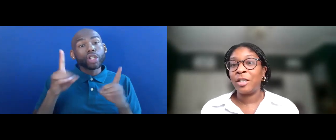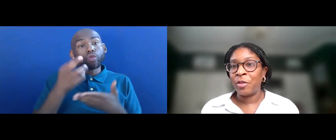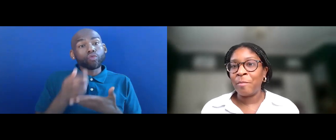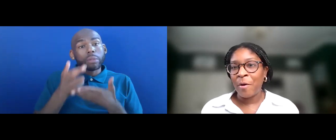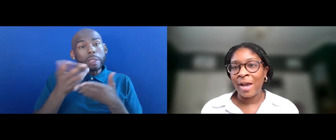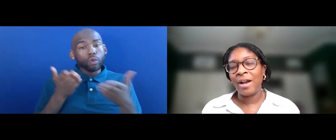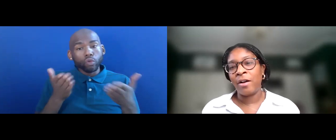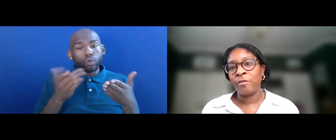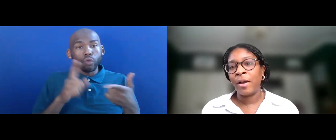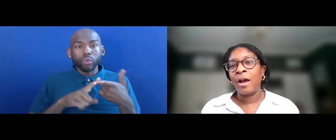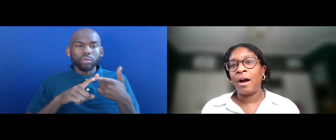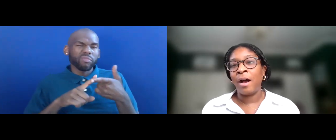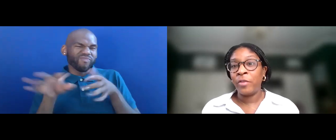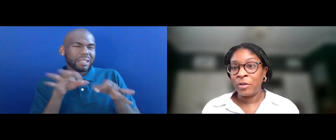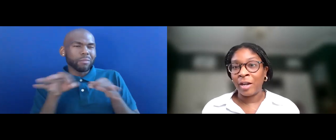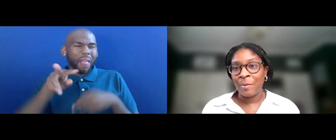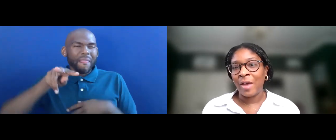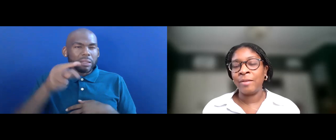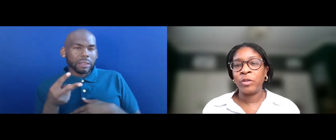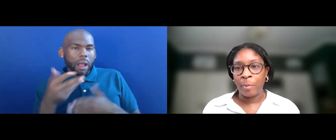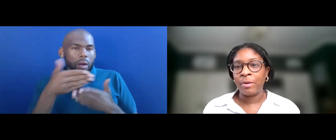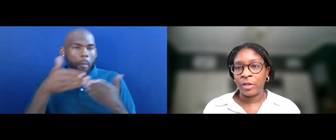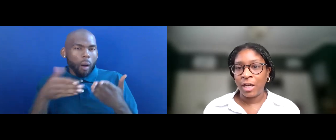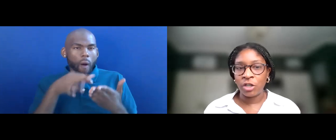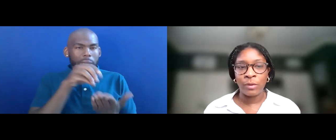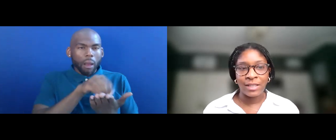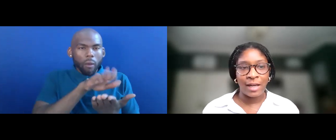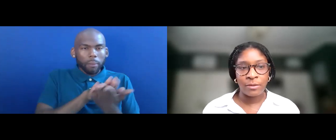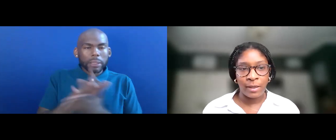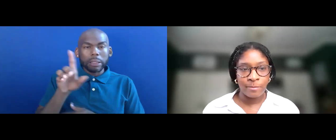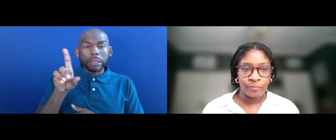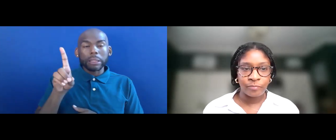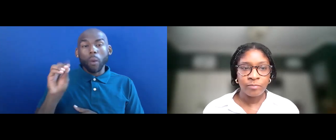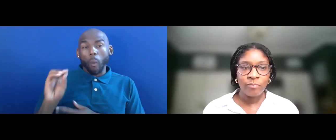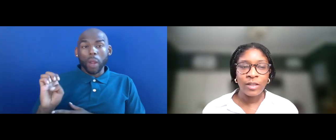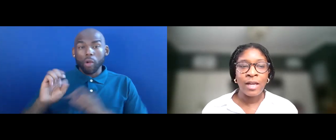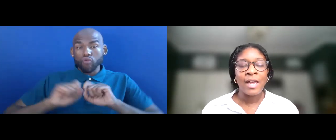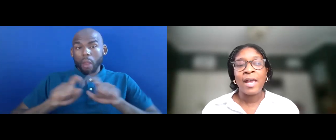DISCUSS THE OTHER COMPONENT OF THE DOCUMENT THAT THE DEPARTMENT OF EDUCATION RELEASED LAST WEEK.